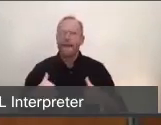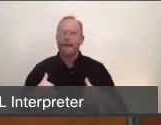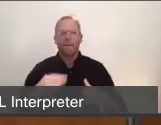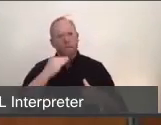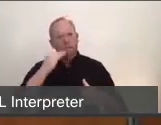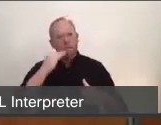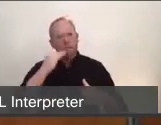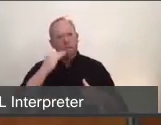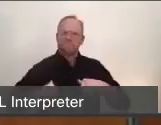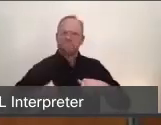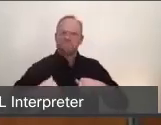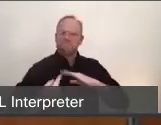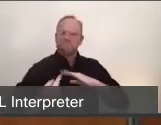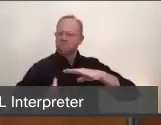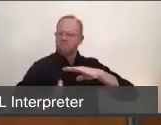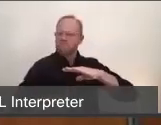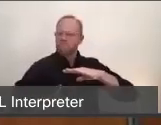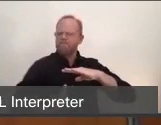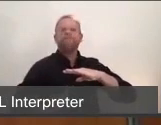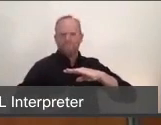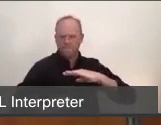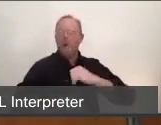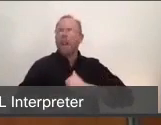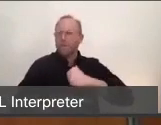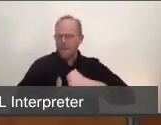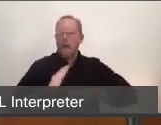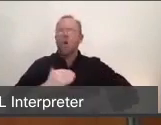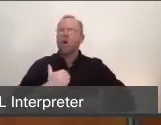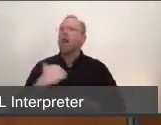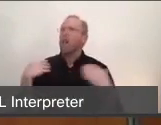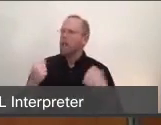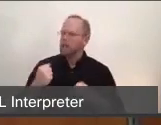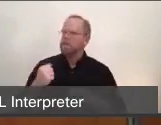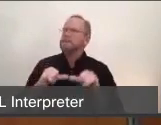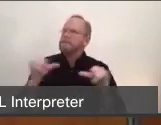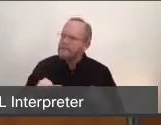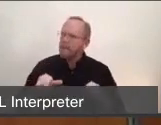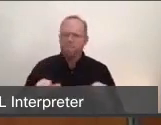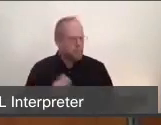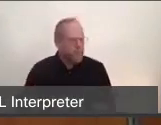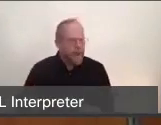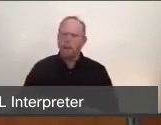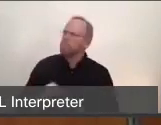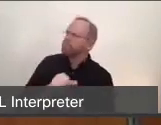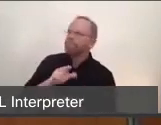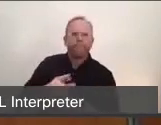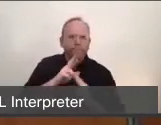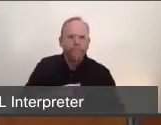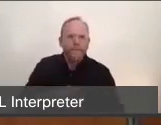and it's buying our healthcare system time. We know this has not been easy for folks at so many levels: